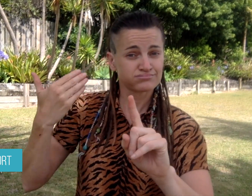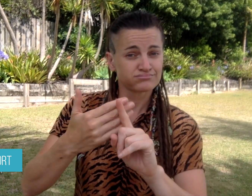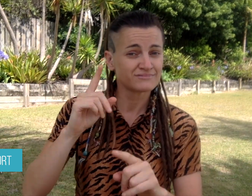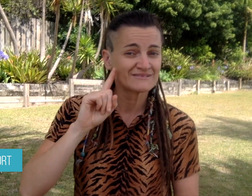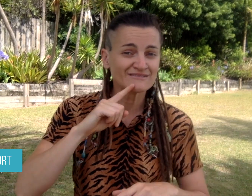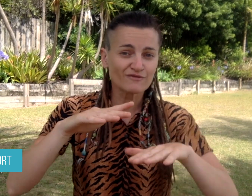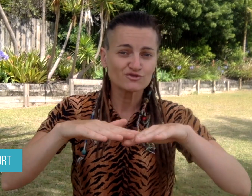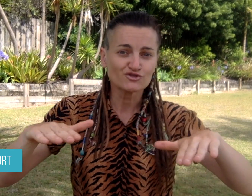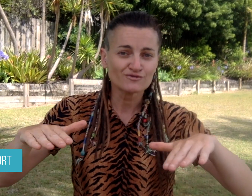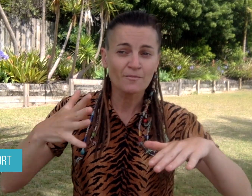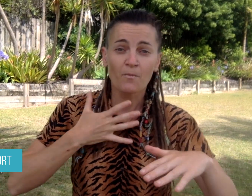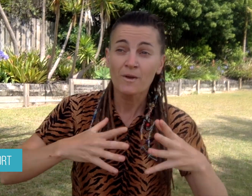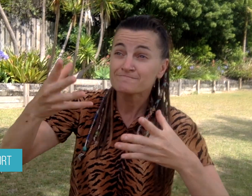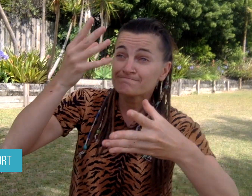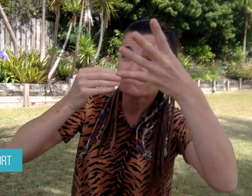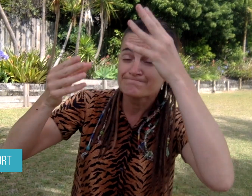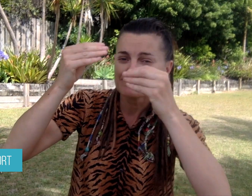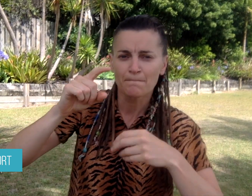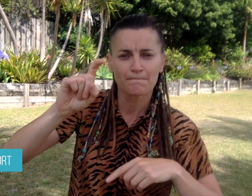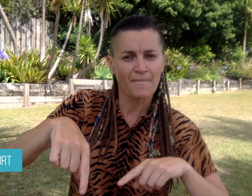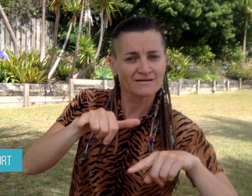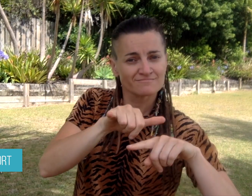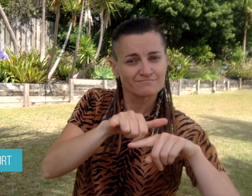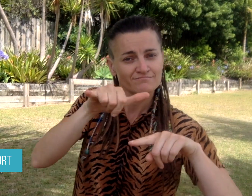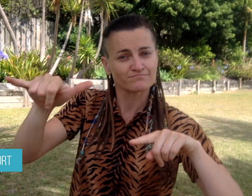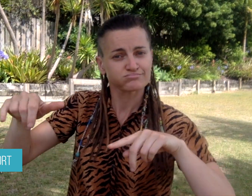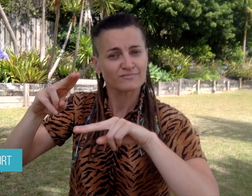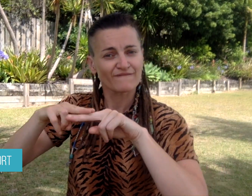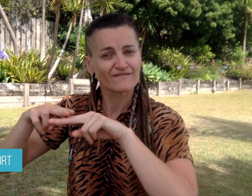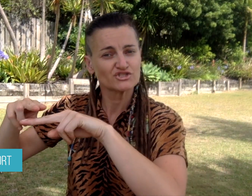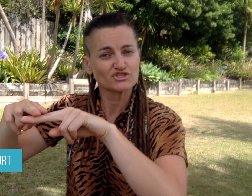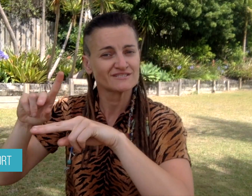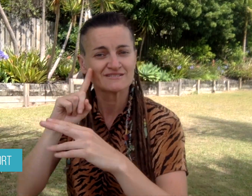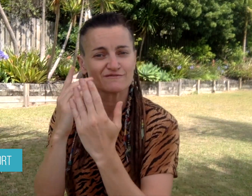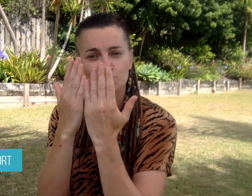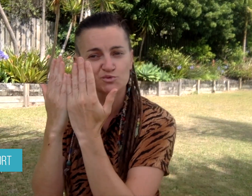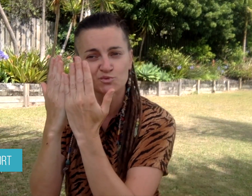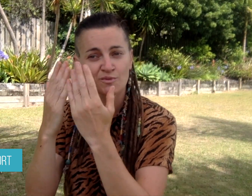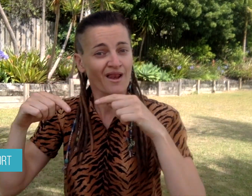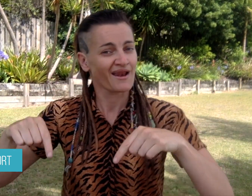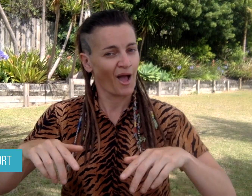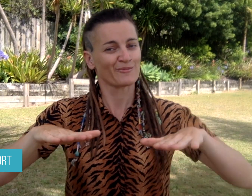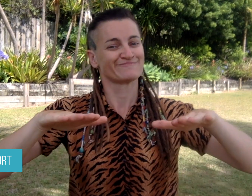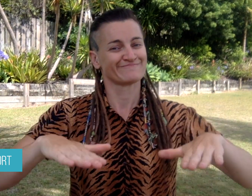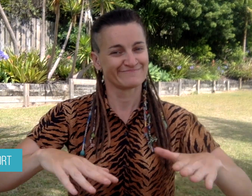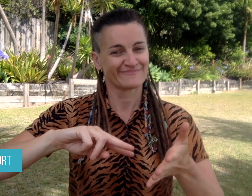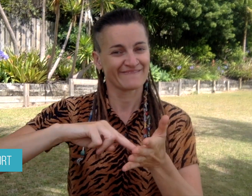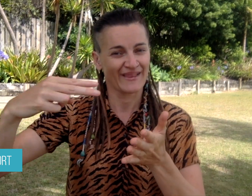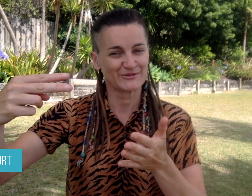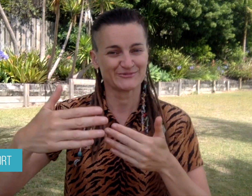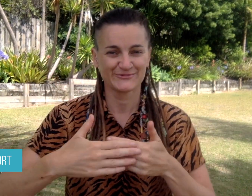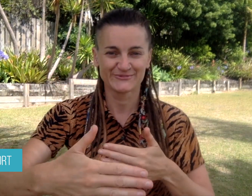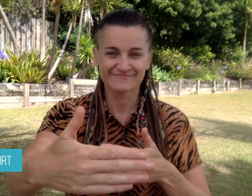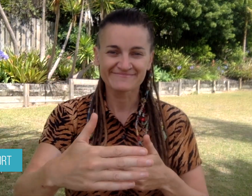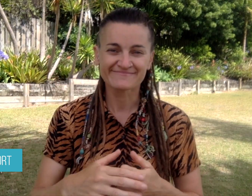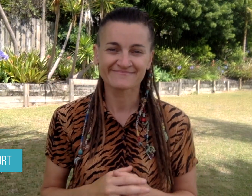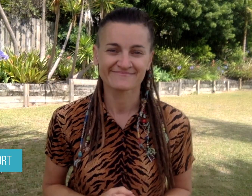as before it was established, Deaf children had to fly to Fiji to study at a Deaf school, but they now can stay in Vanuatu.